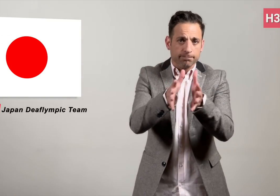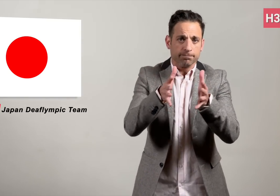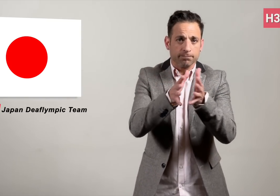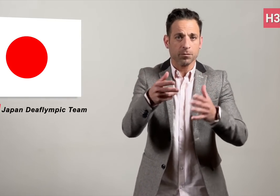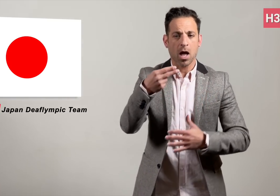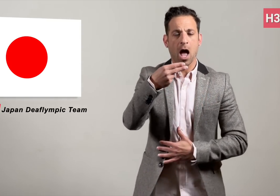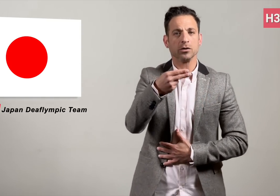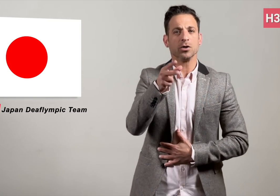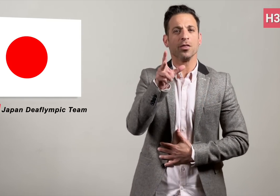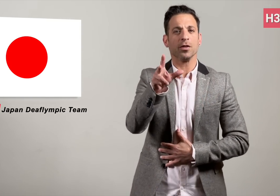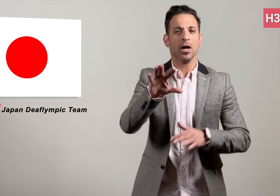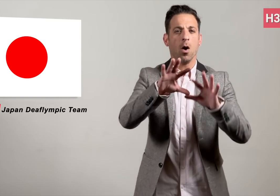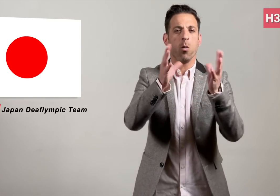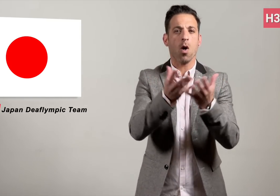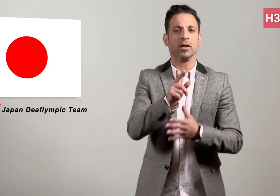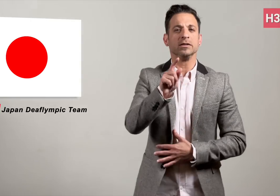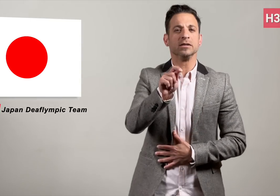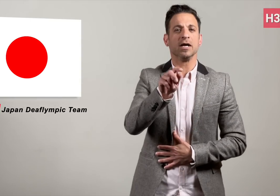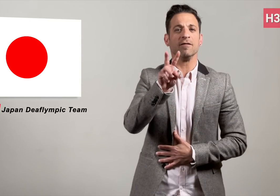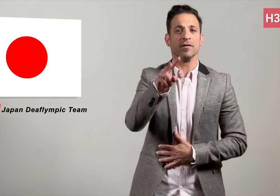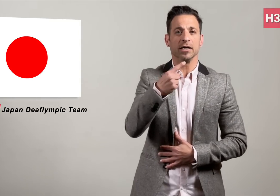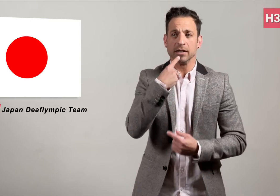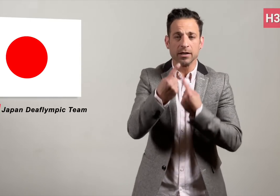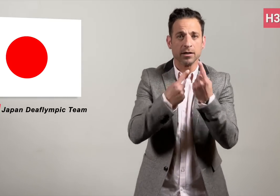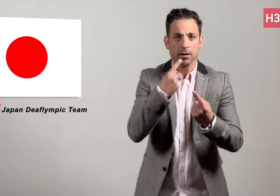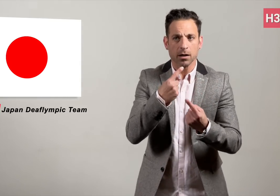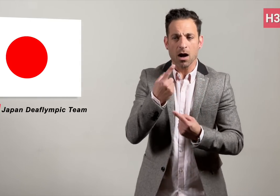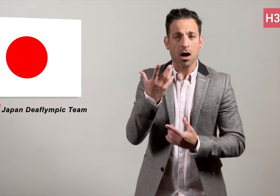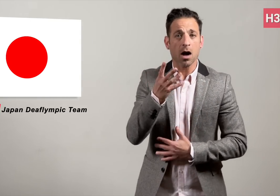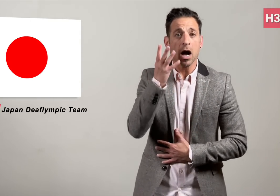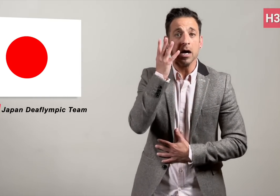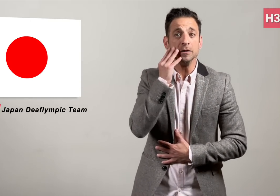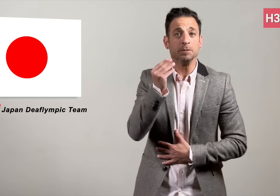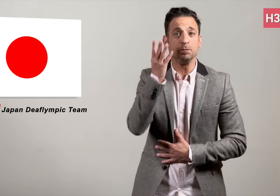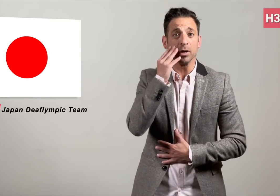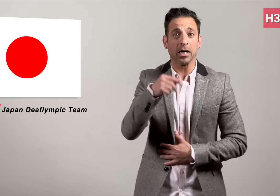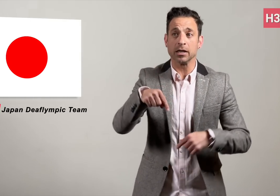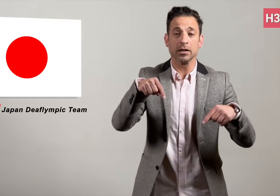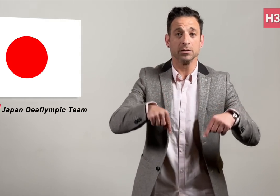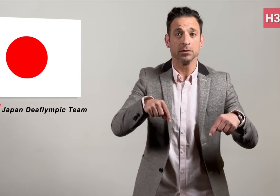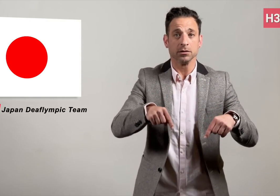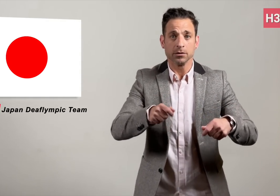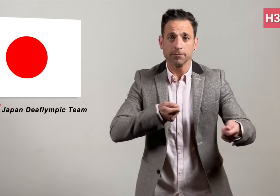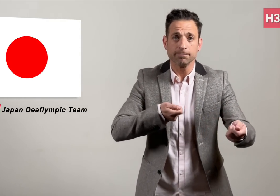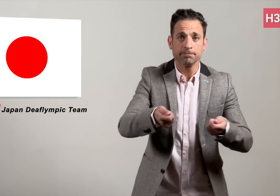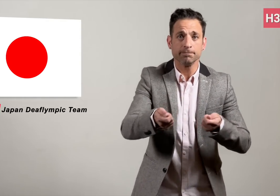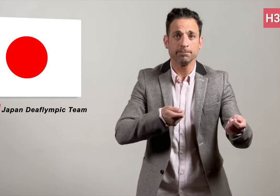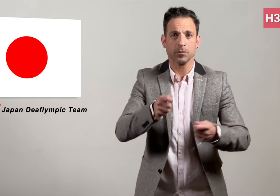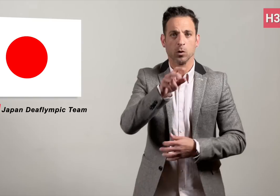to the H3 World TV reporter that they learned from the experience